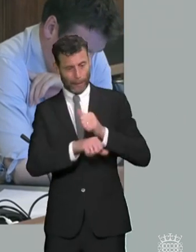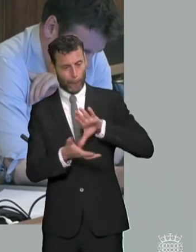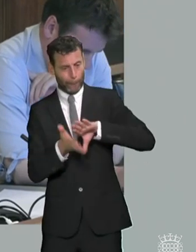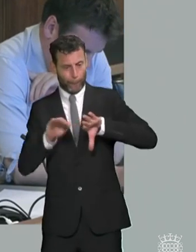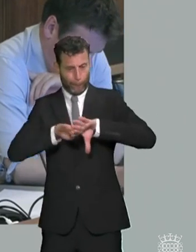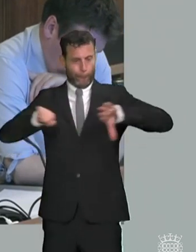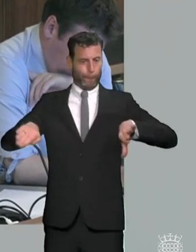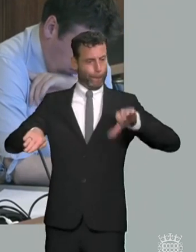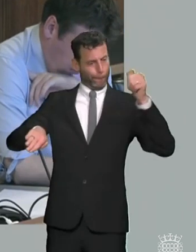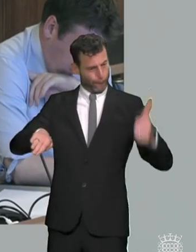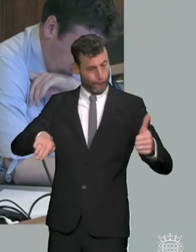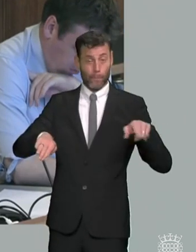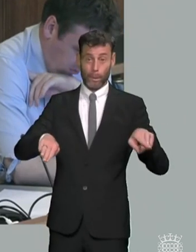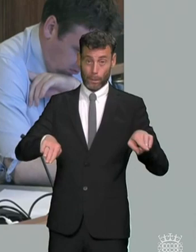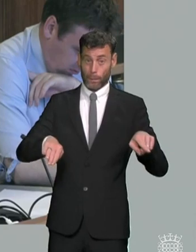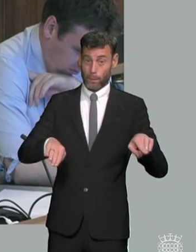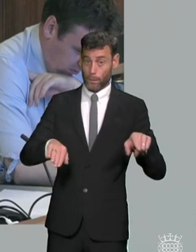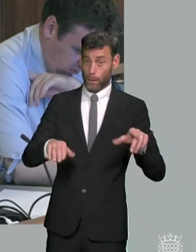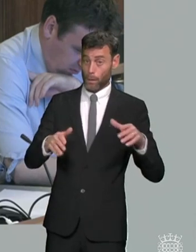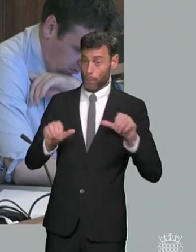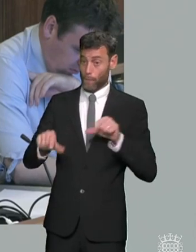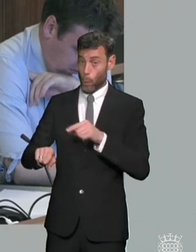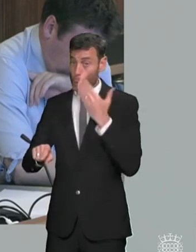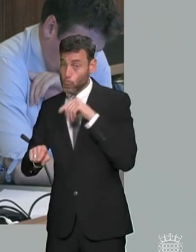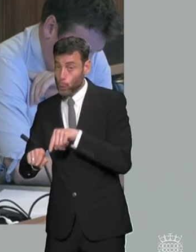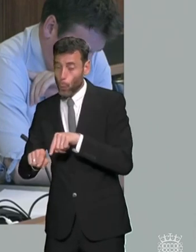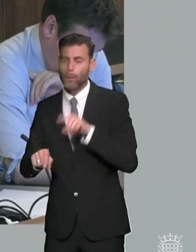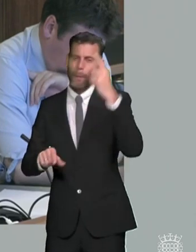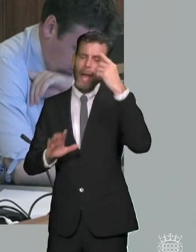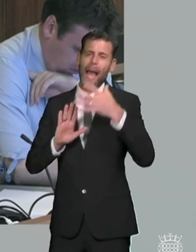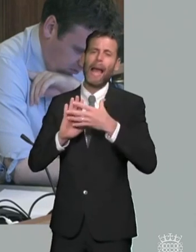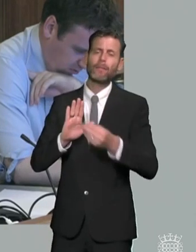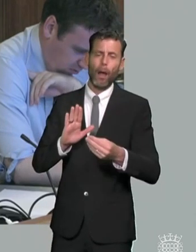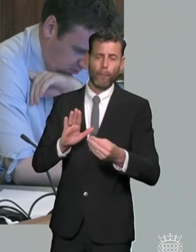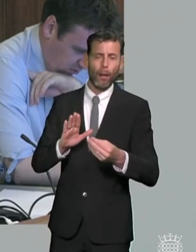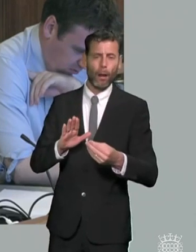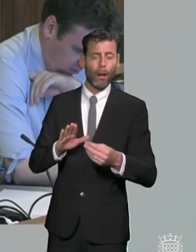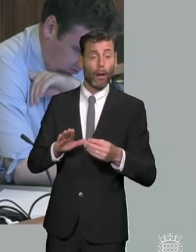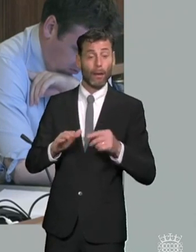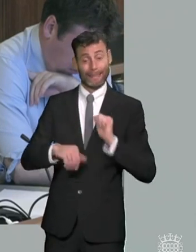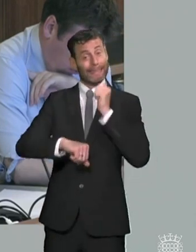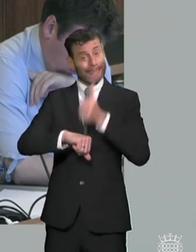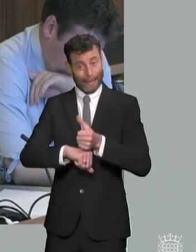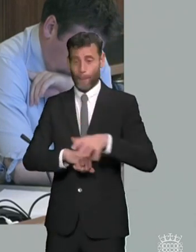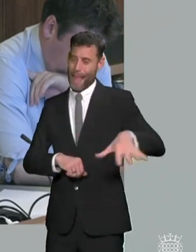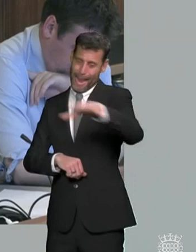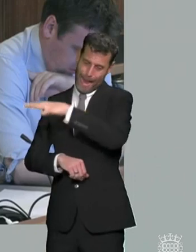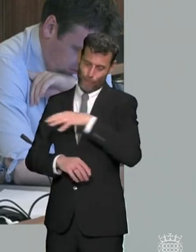and what about in areas where there are limited placements i'm thinking particularly rural areas where they just aren't there isn't the same density of educational provision